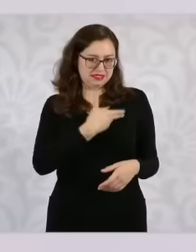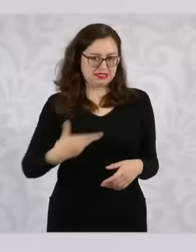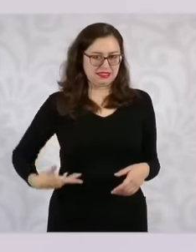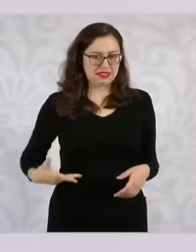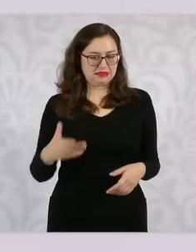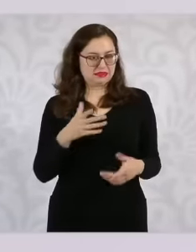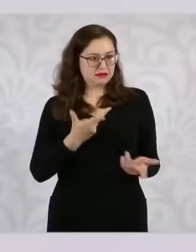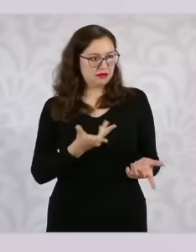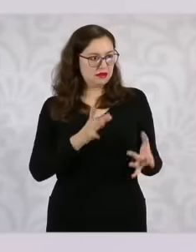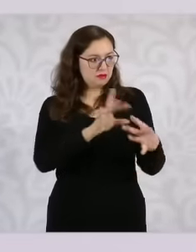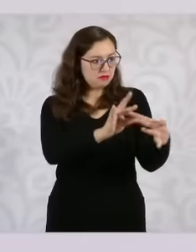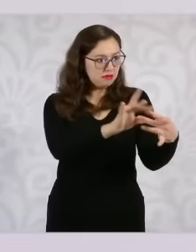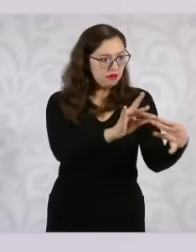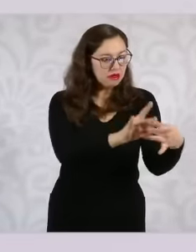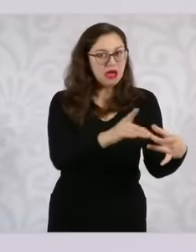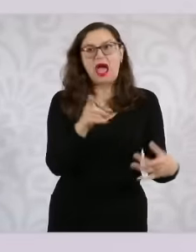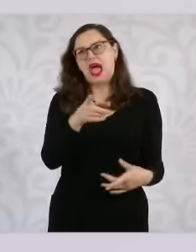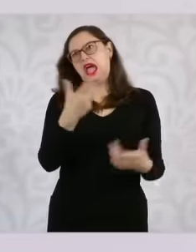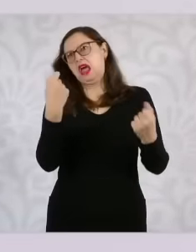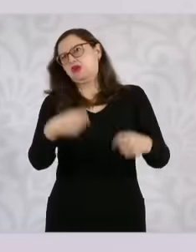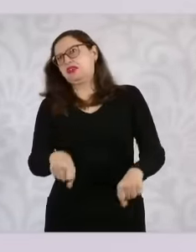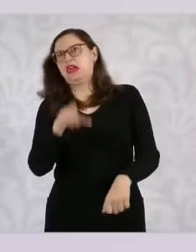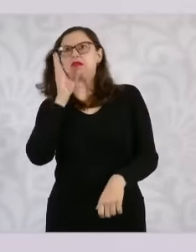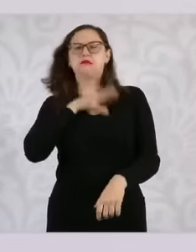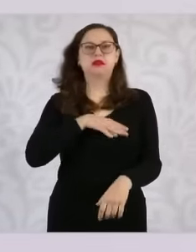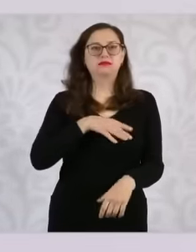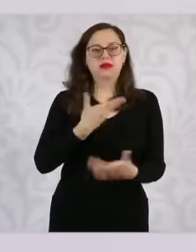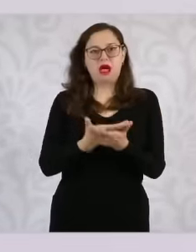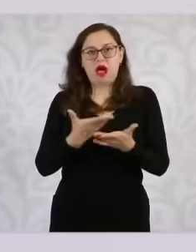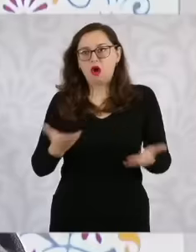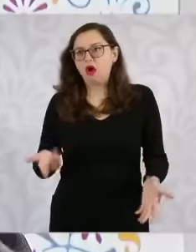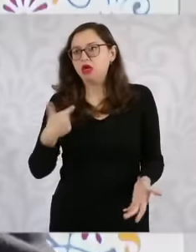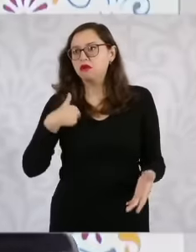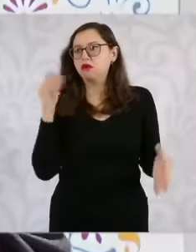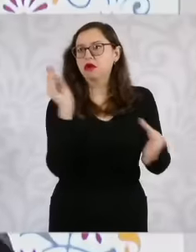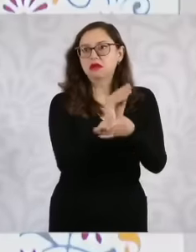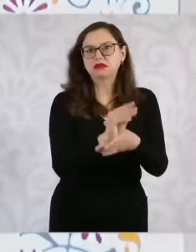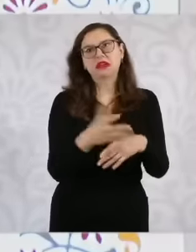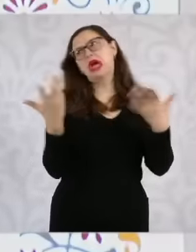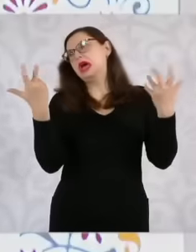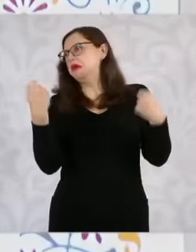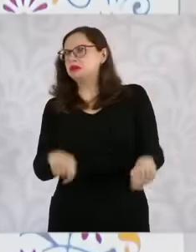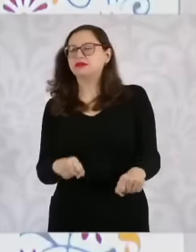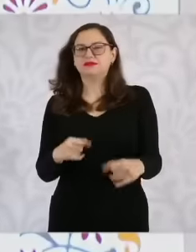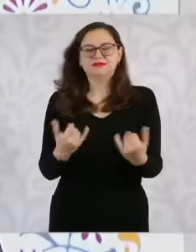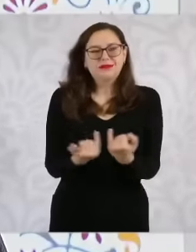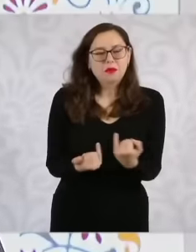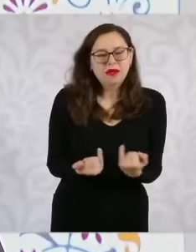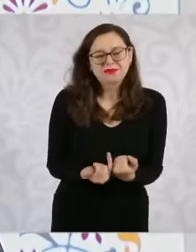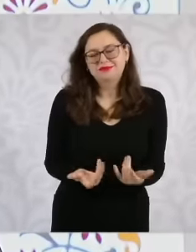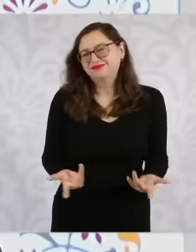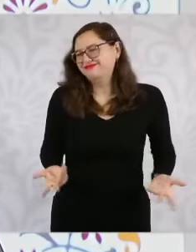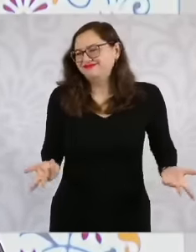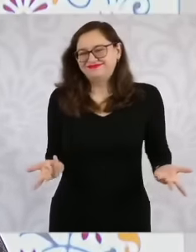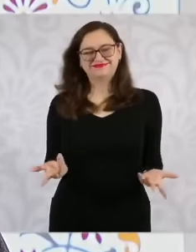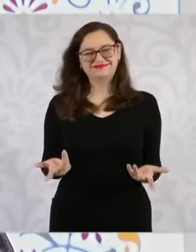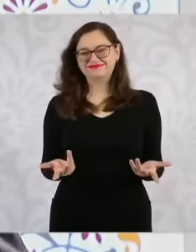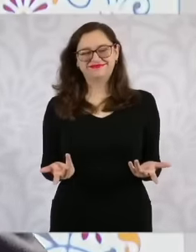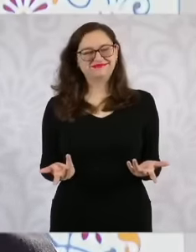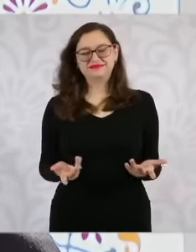that there are people who don't agree and who can. manifest freely in a